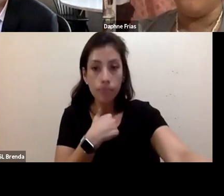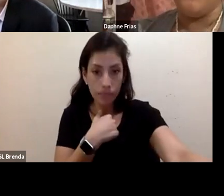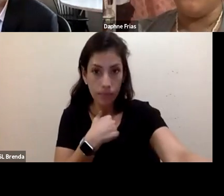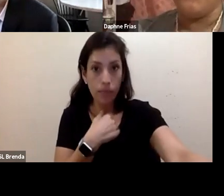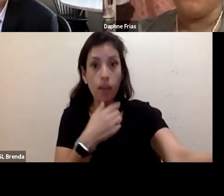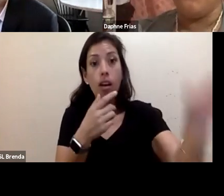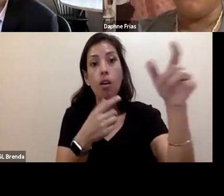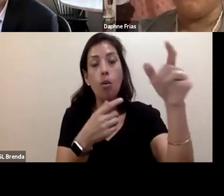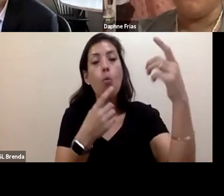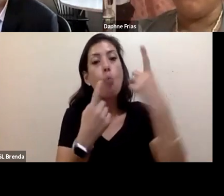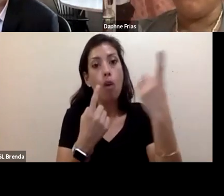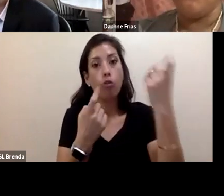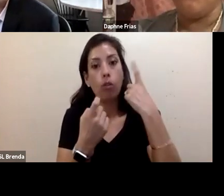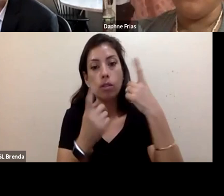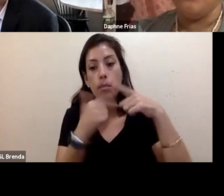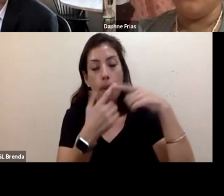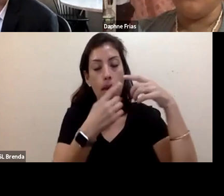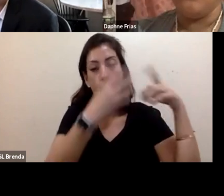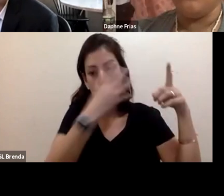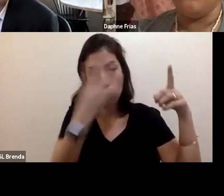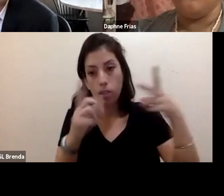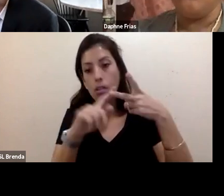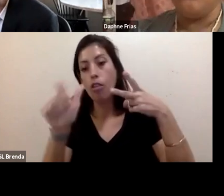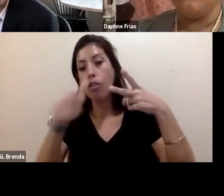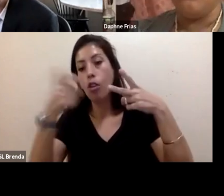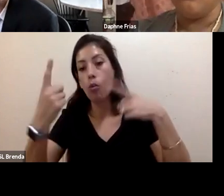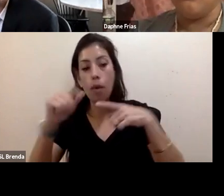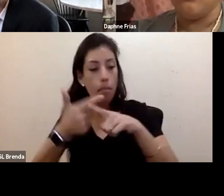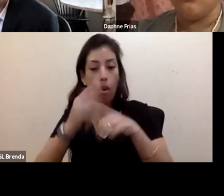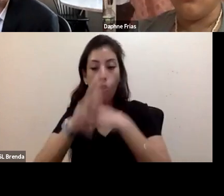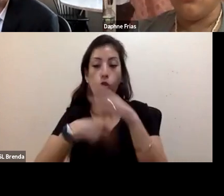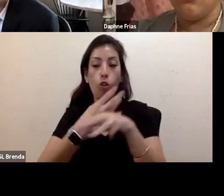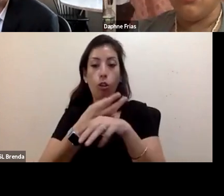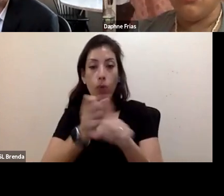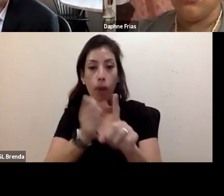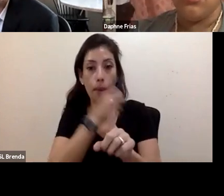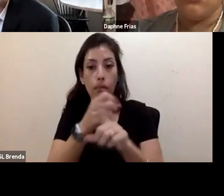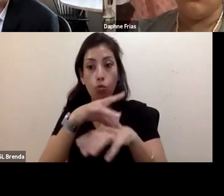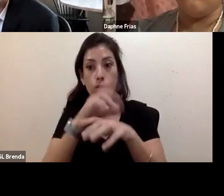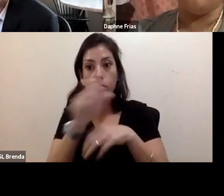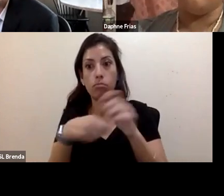and another one asked about global impacts. One of the things that we can look at when we're talking about including people with disabilities,